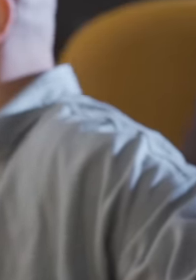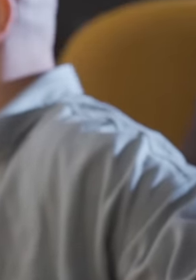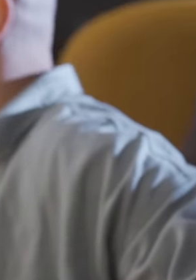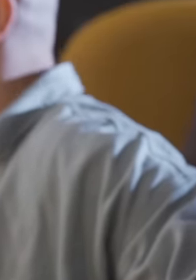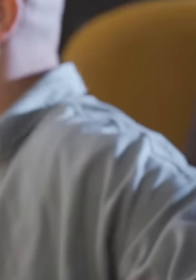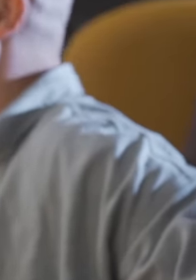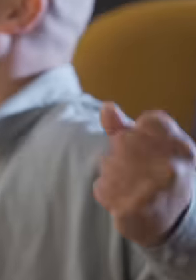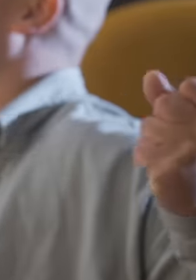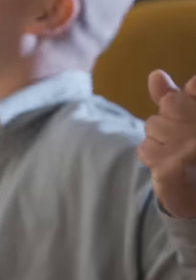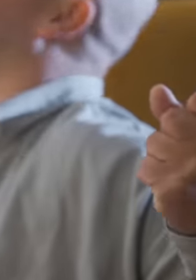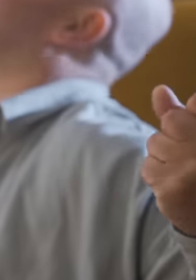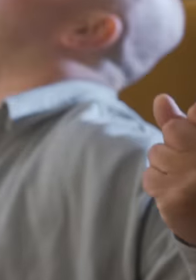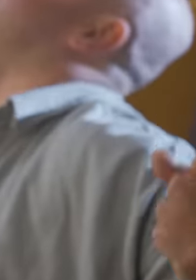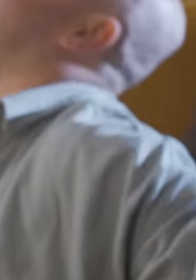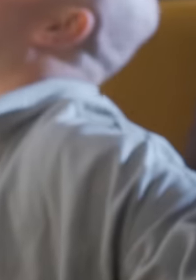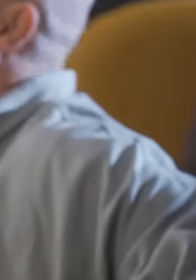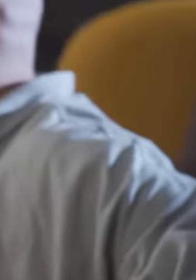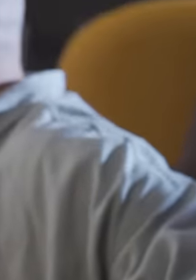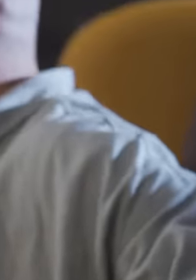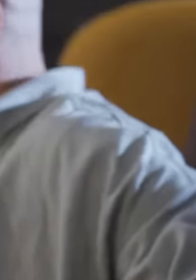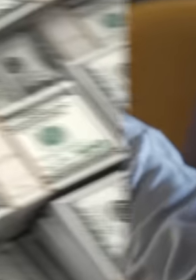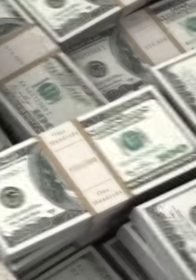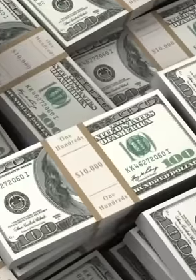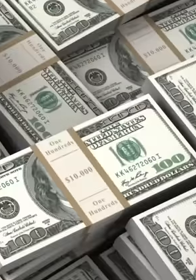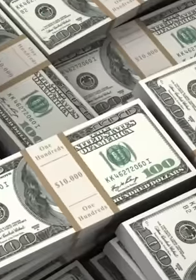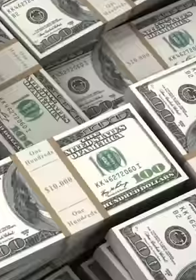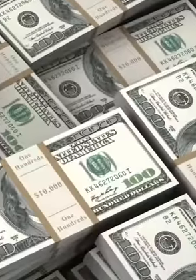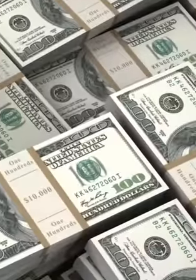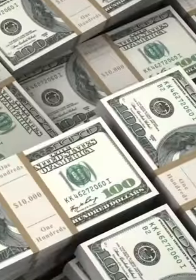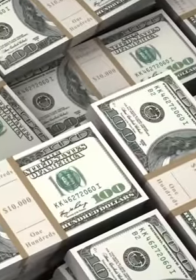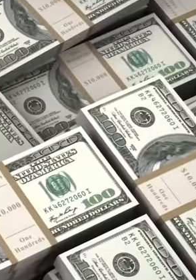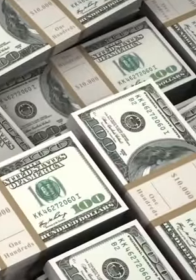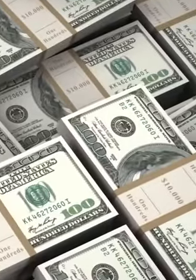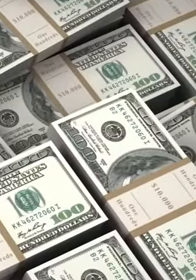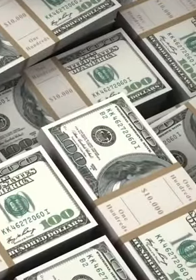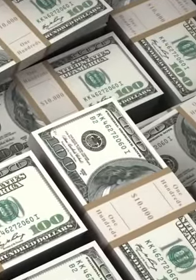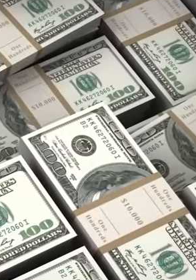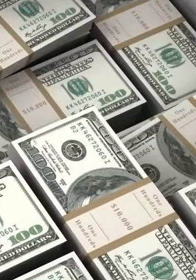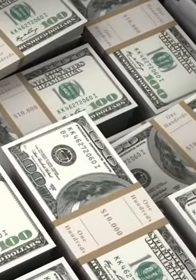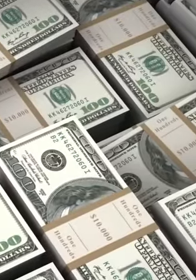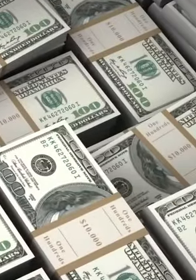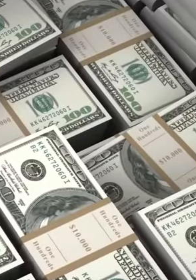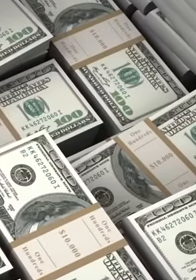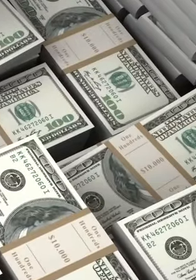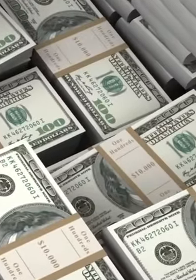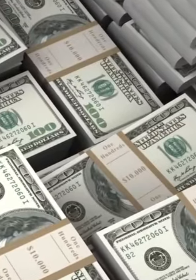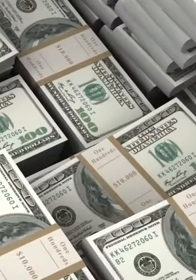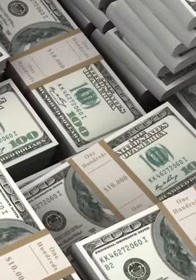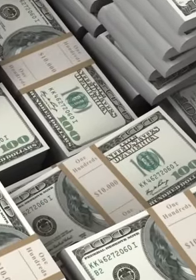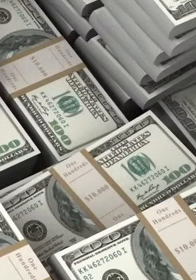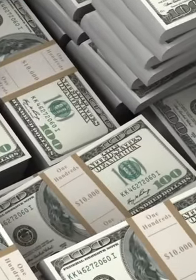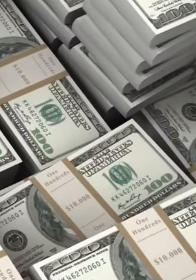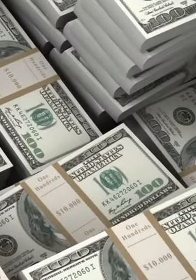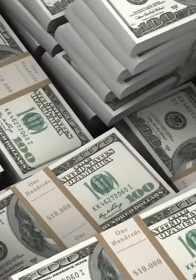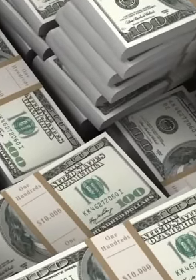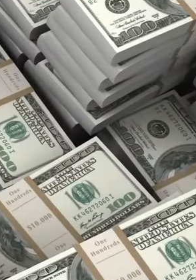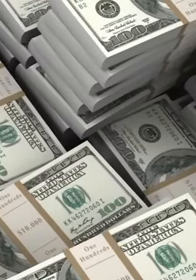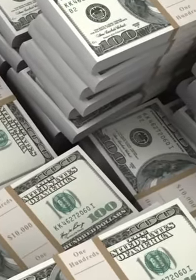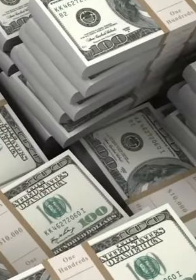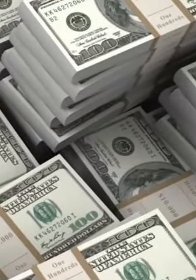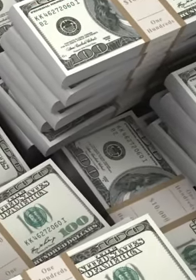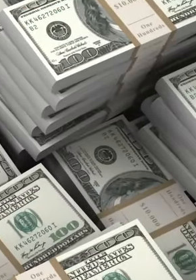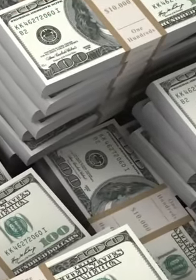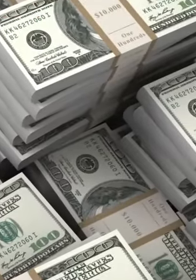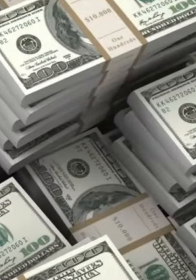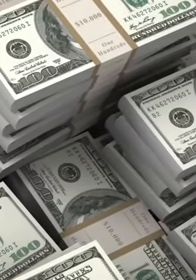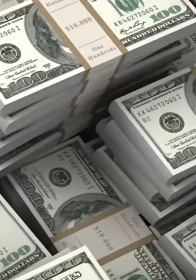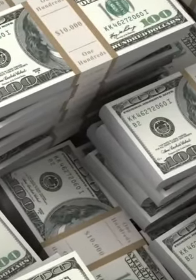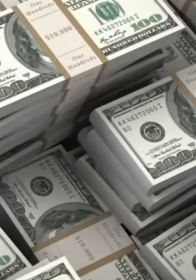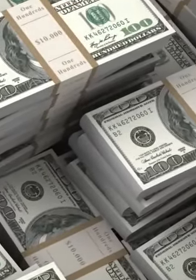of Mexican oil money, this was practically a robbery, before the president of Mexico